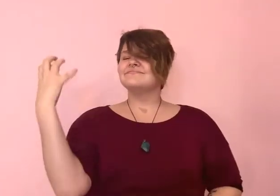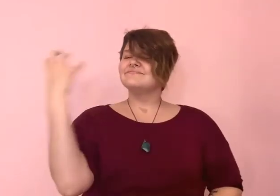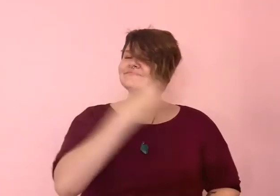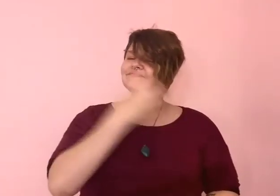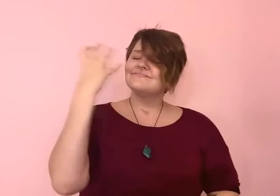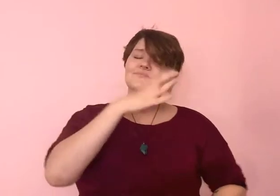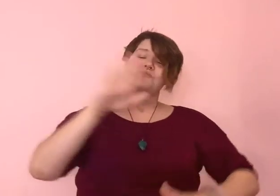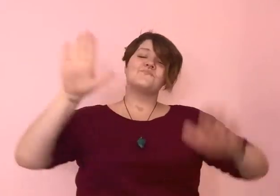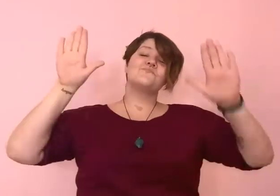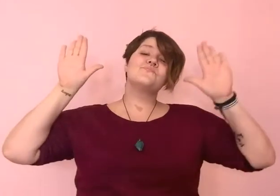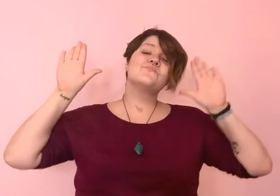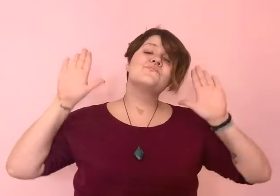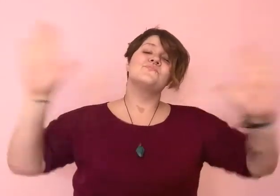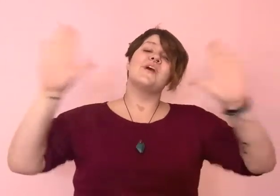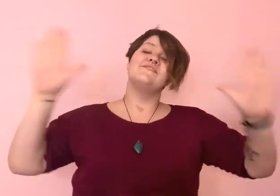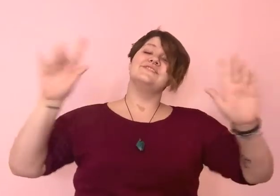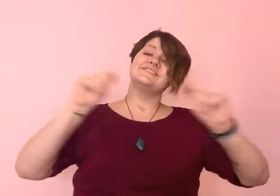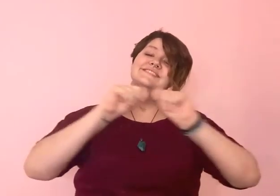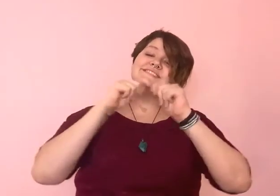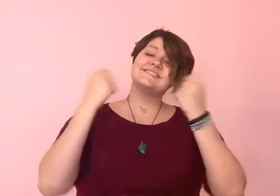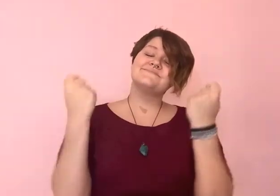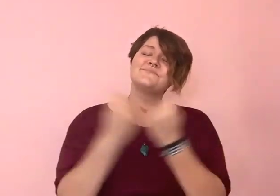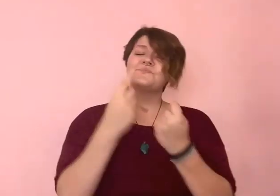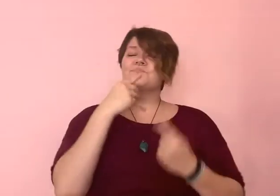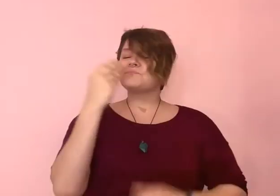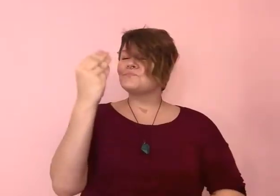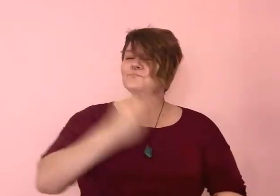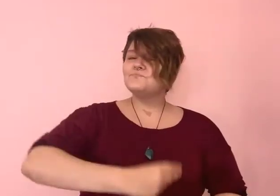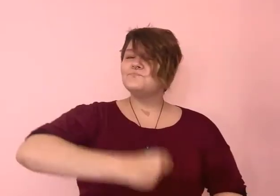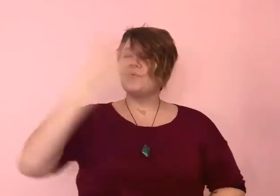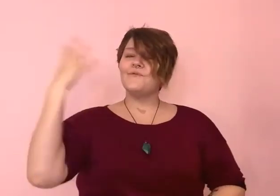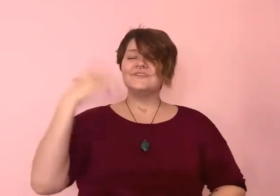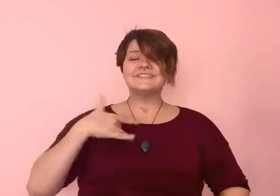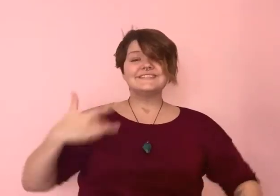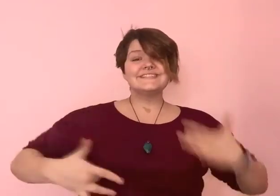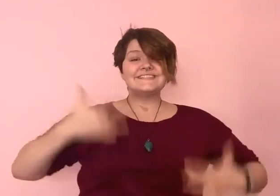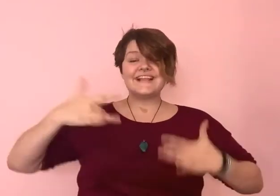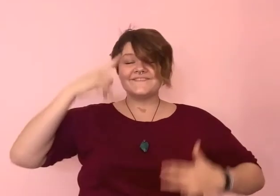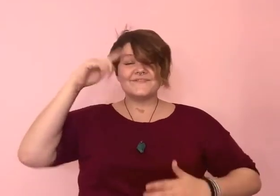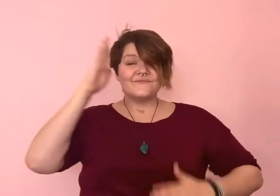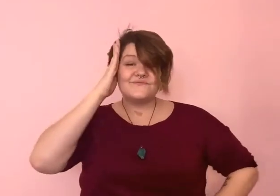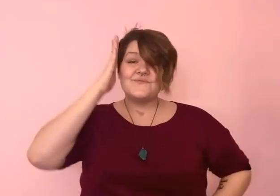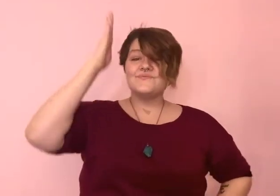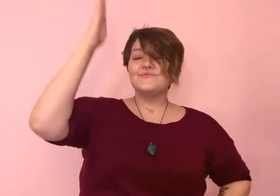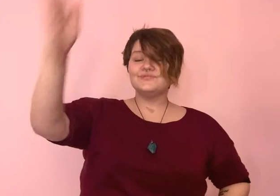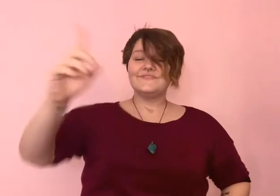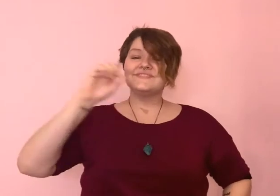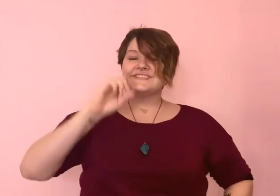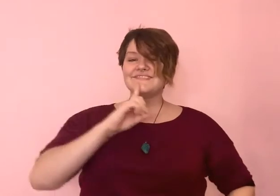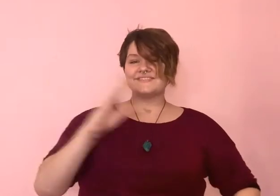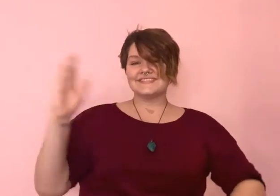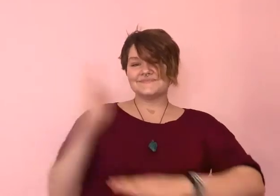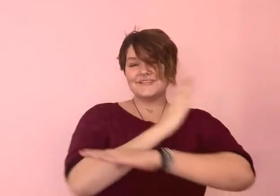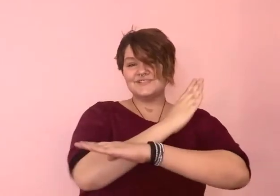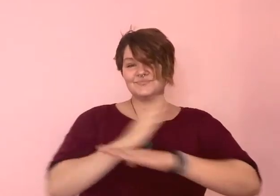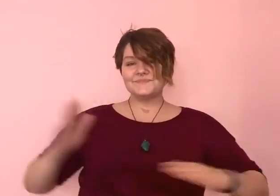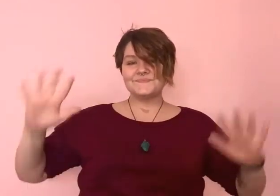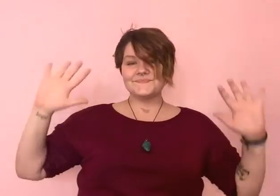They made up an amazingly wonderful team! Its so beautiful! We're so excited about the future of Deaf Spectrum!